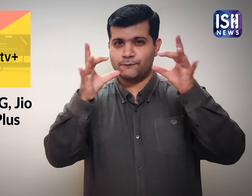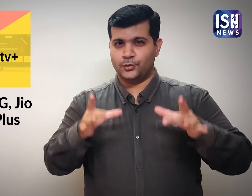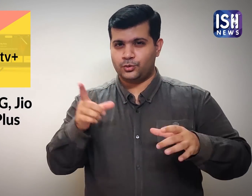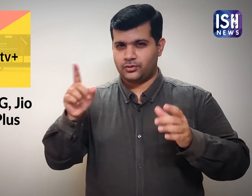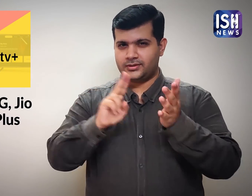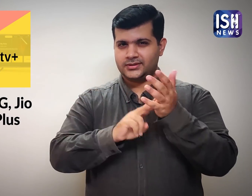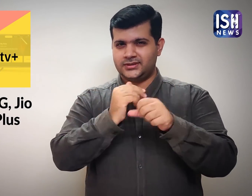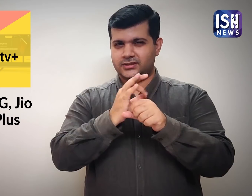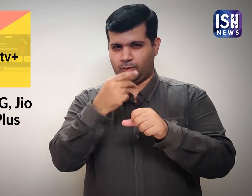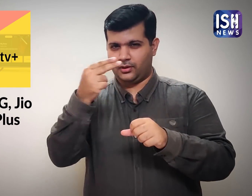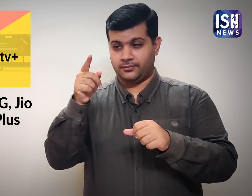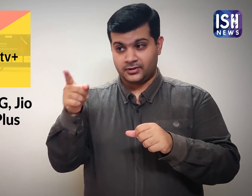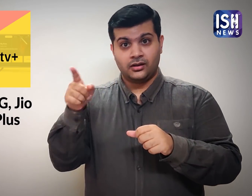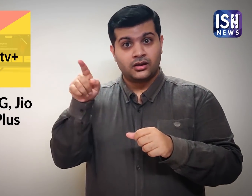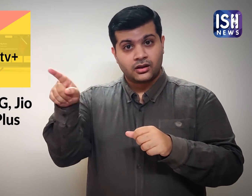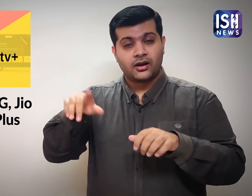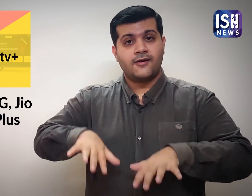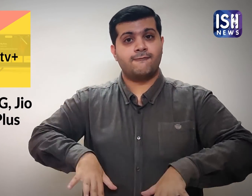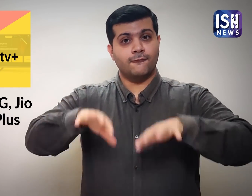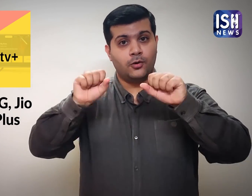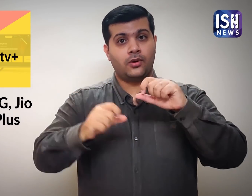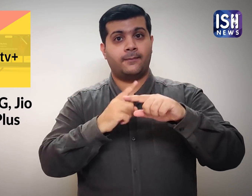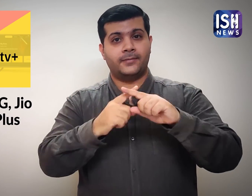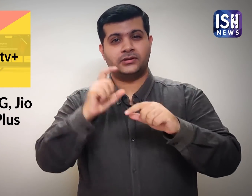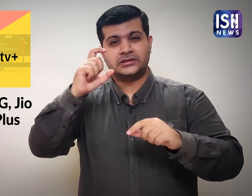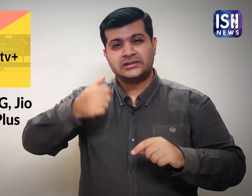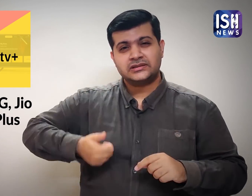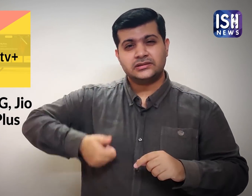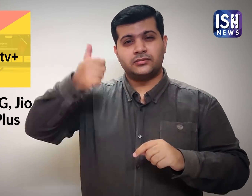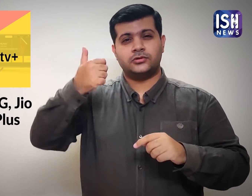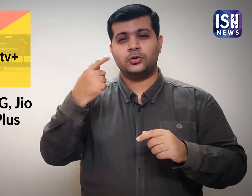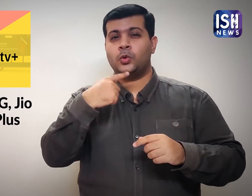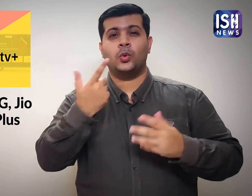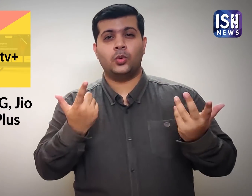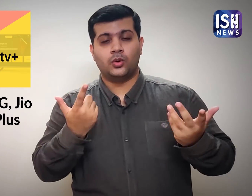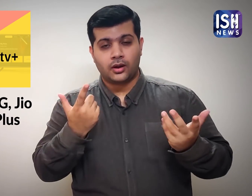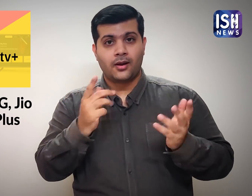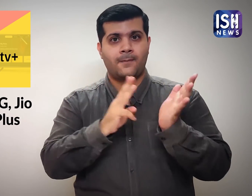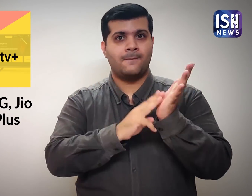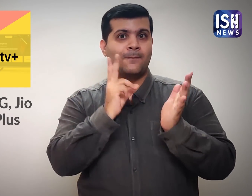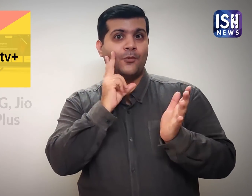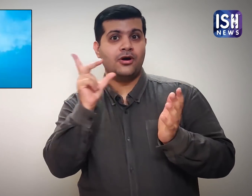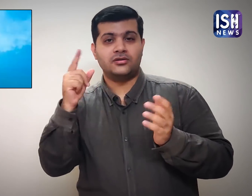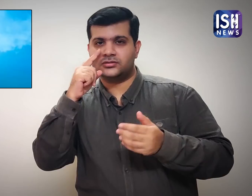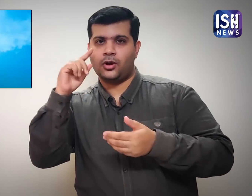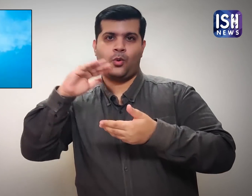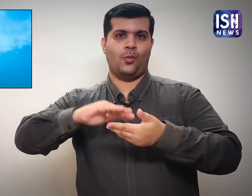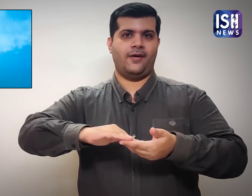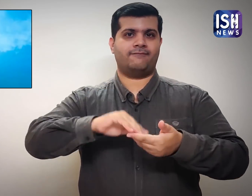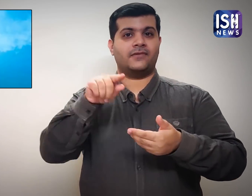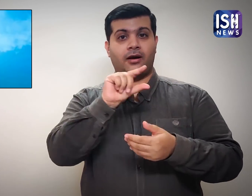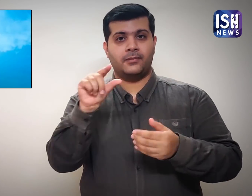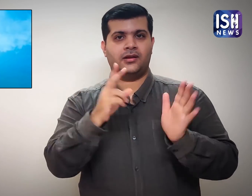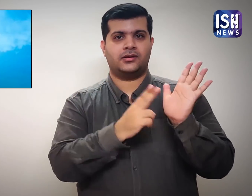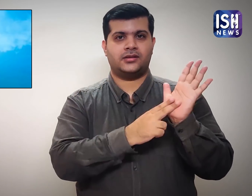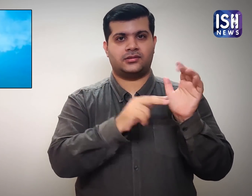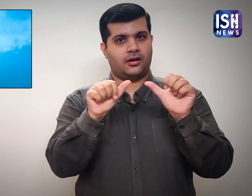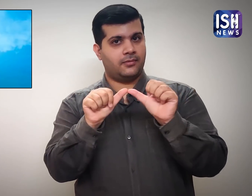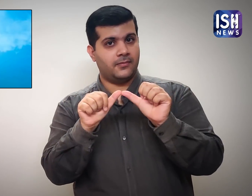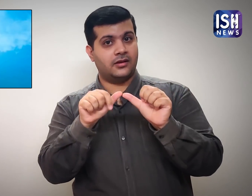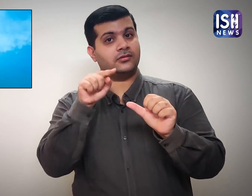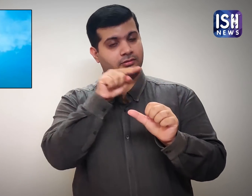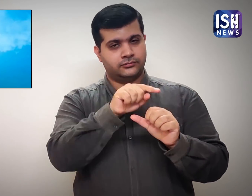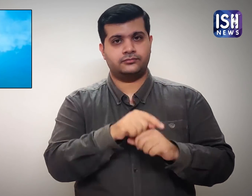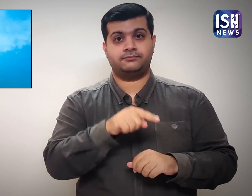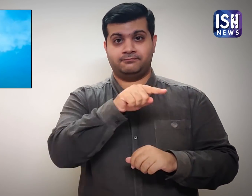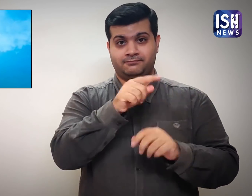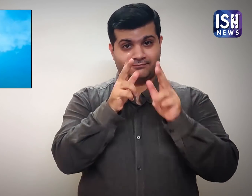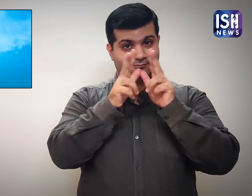Nita Ambani, wife of Mukesh Ambani and the Chairperson and Founder of the Reliance Foundation said that,